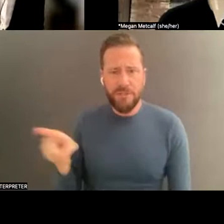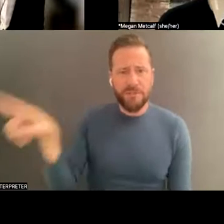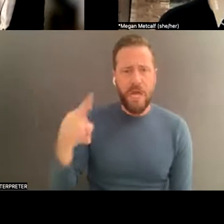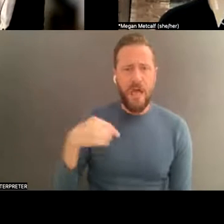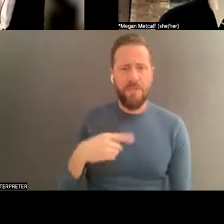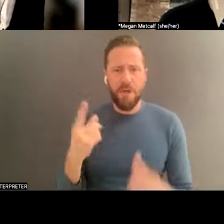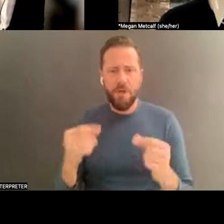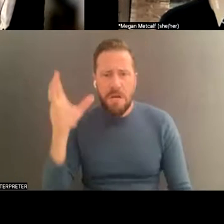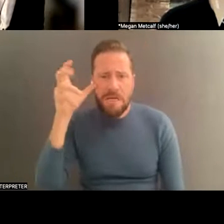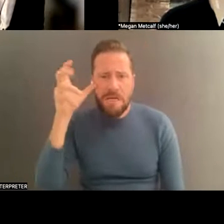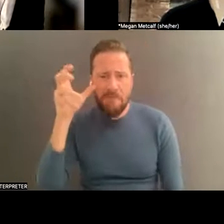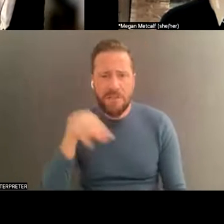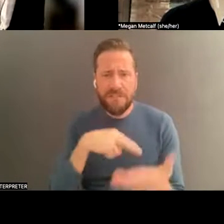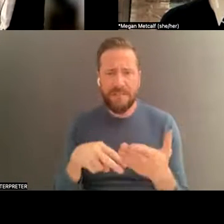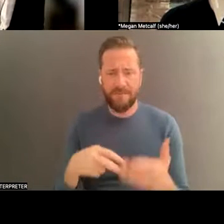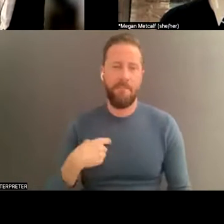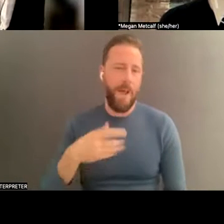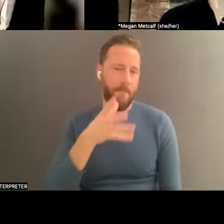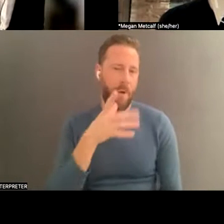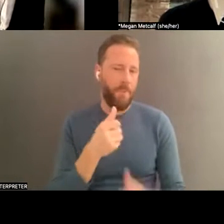they Christians? Are they doing the devil dance?